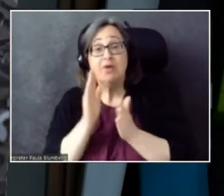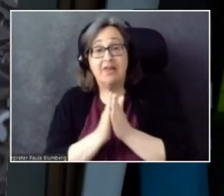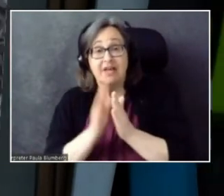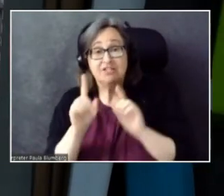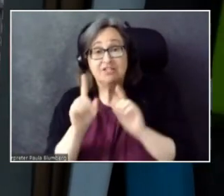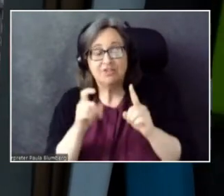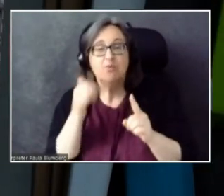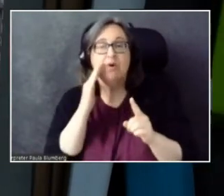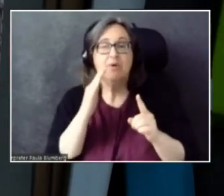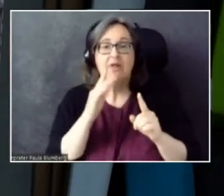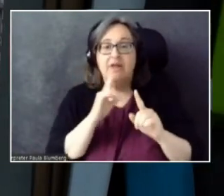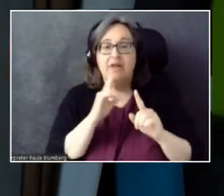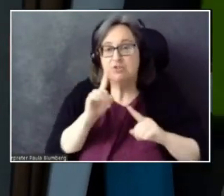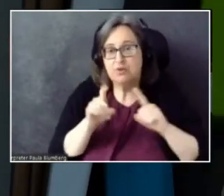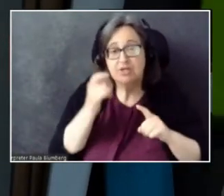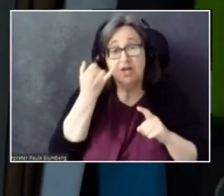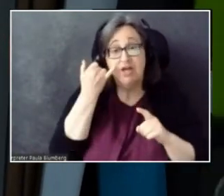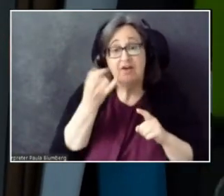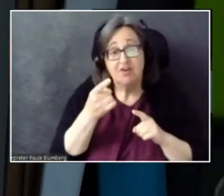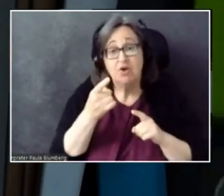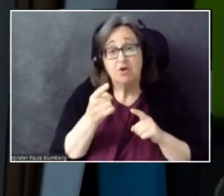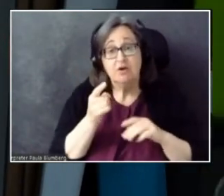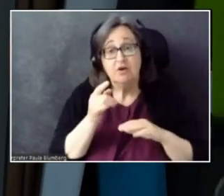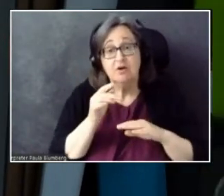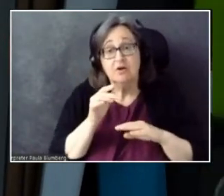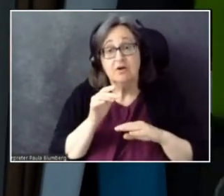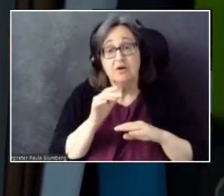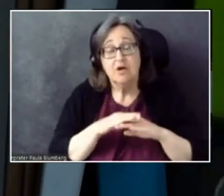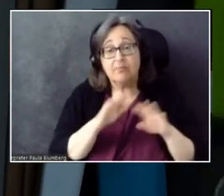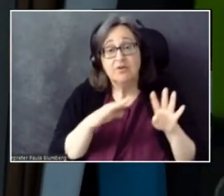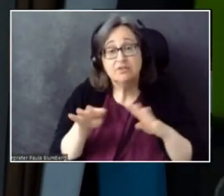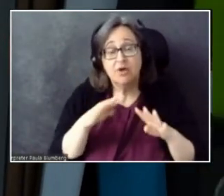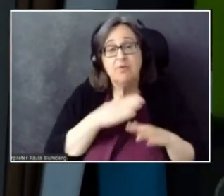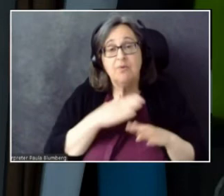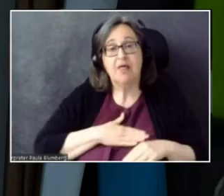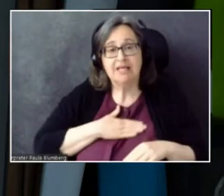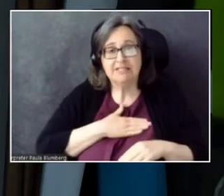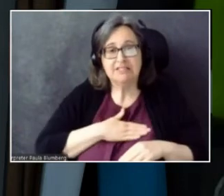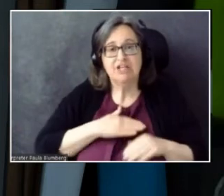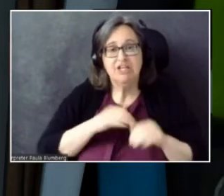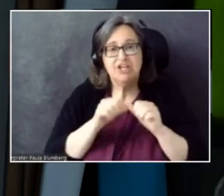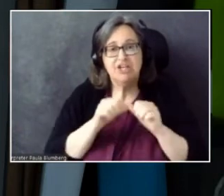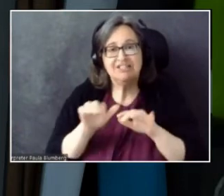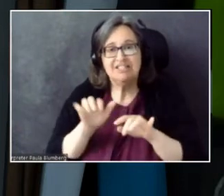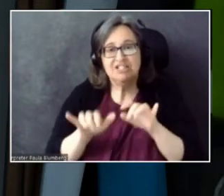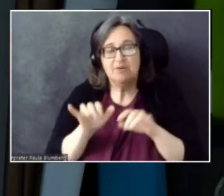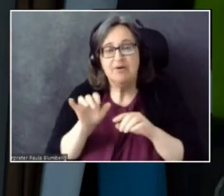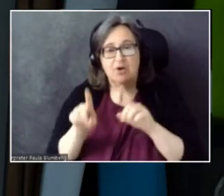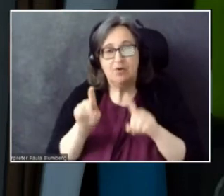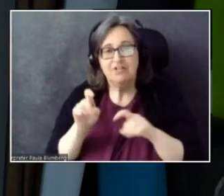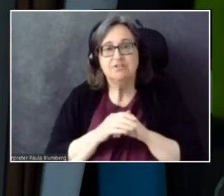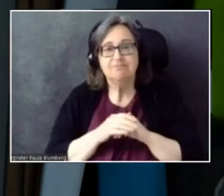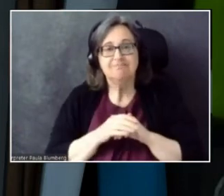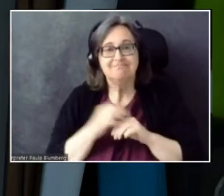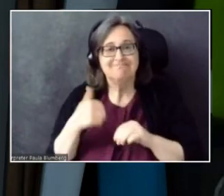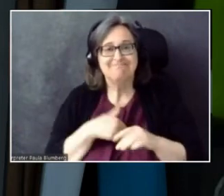And then if you are here on streaming, please continue typing questions. We're excited to get a lot of questions.